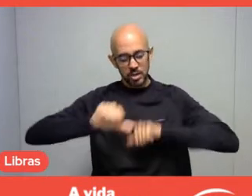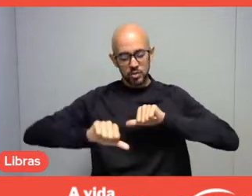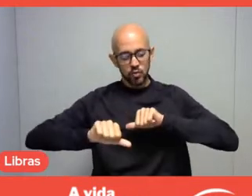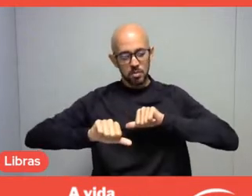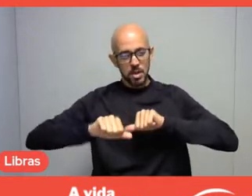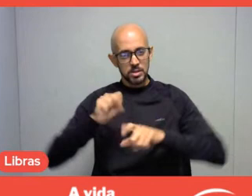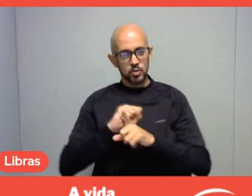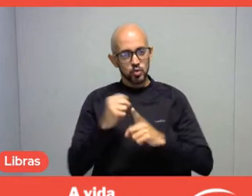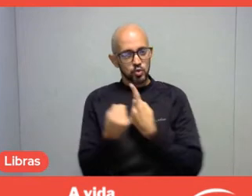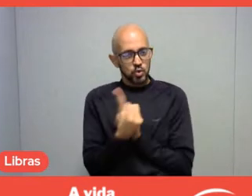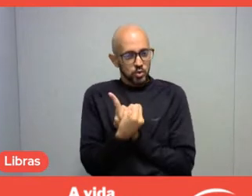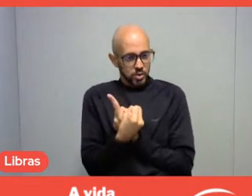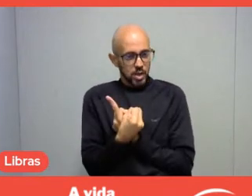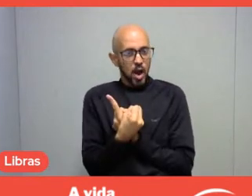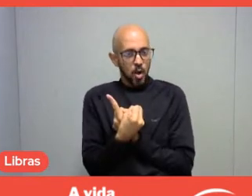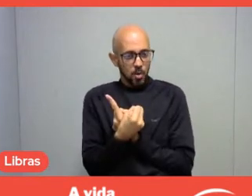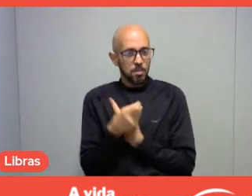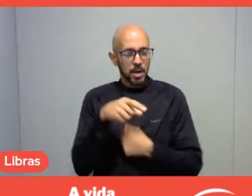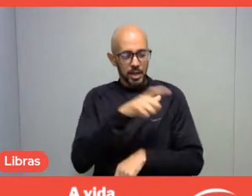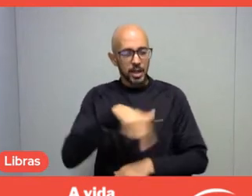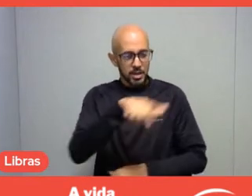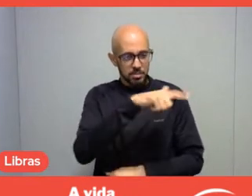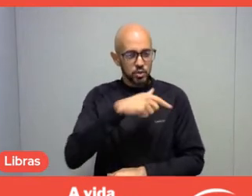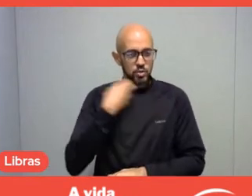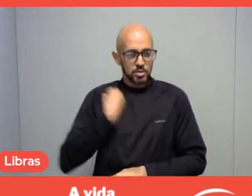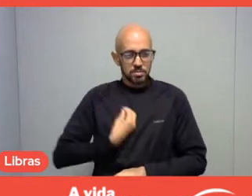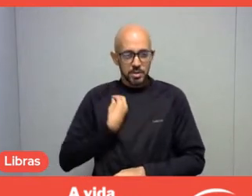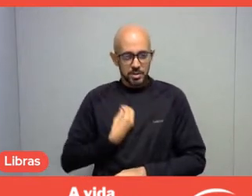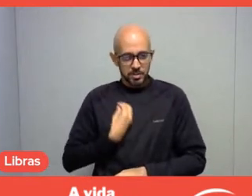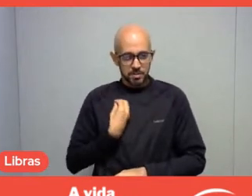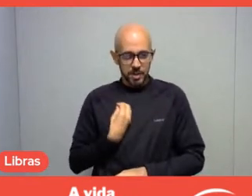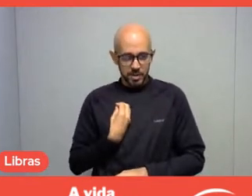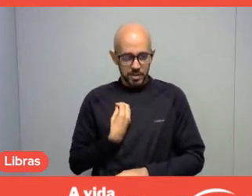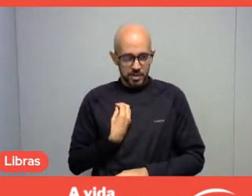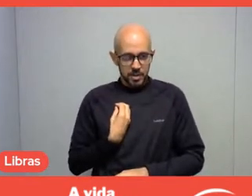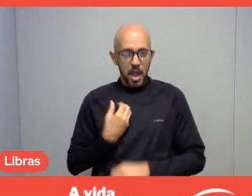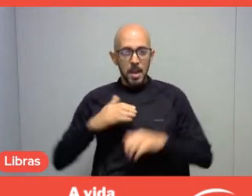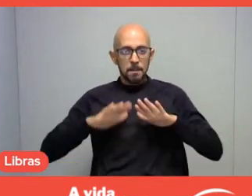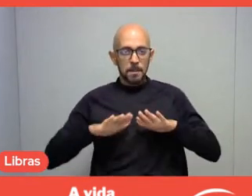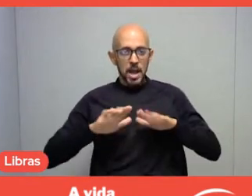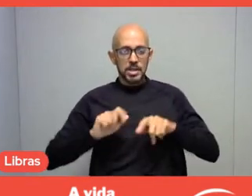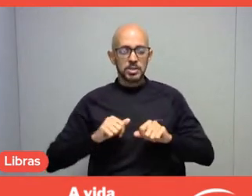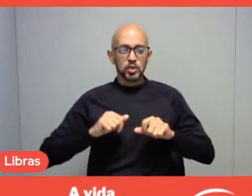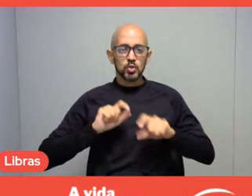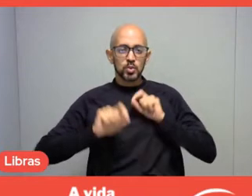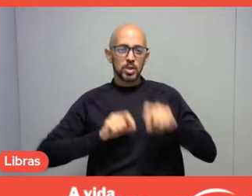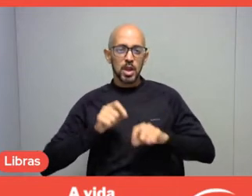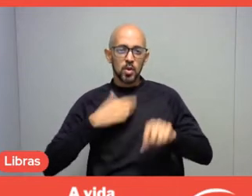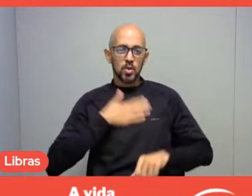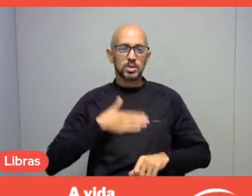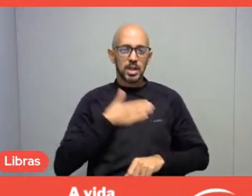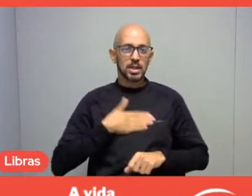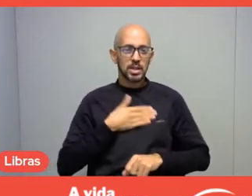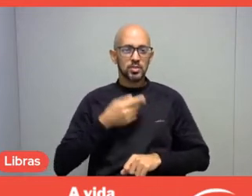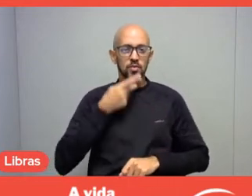in those who participate in it, who play it. But I want to bring up a recent experience I had.